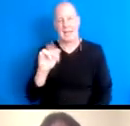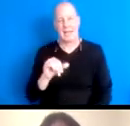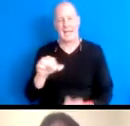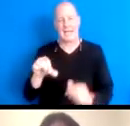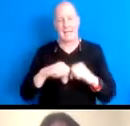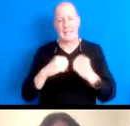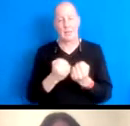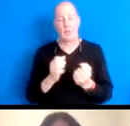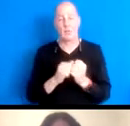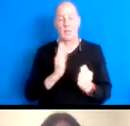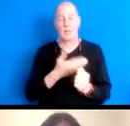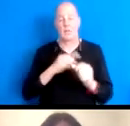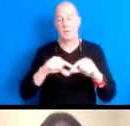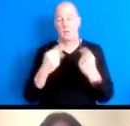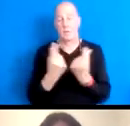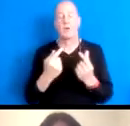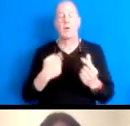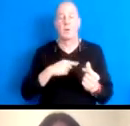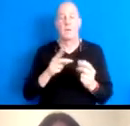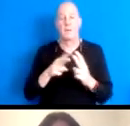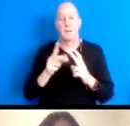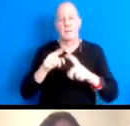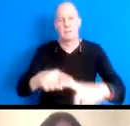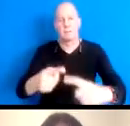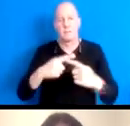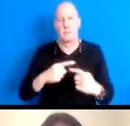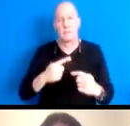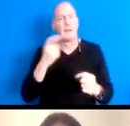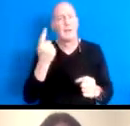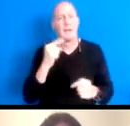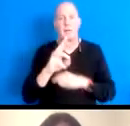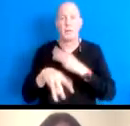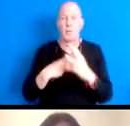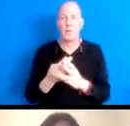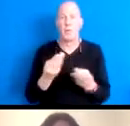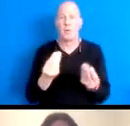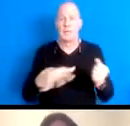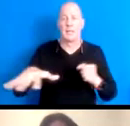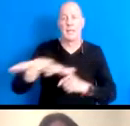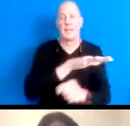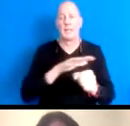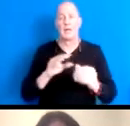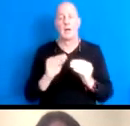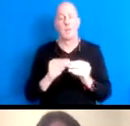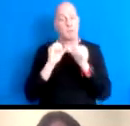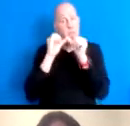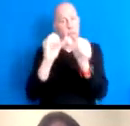16:25:12 We understand that this world and the landscapes that we create in this world are more continuous than we allow them to be.